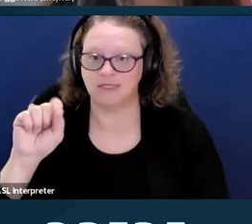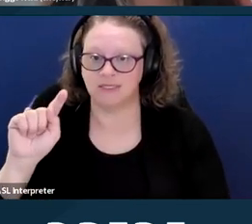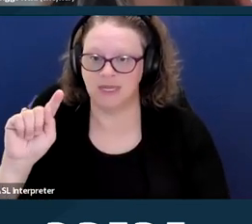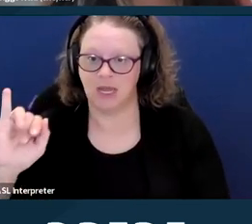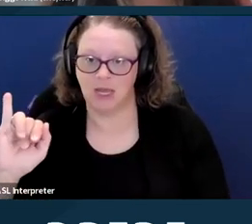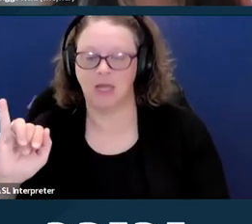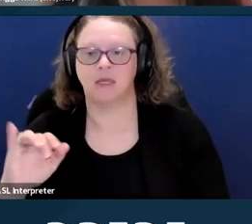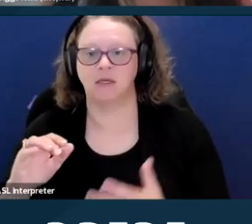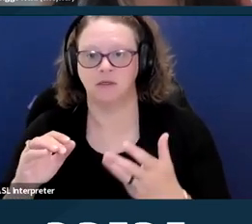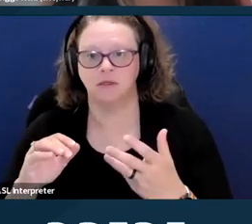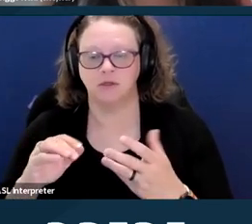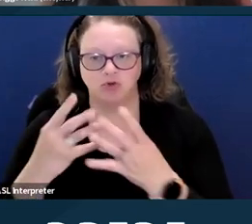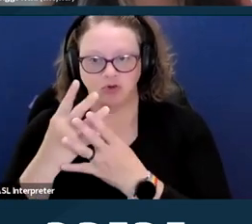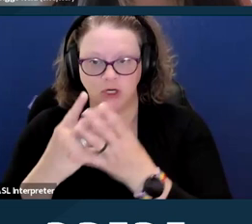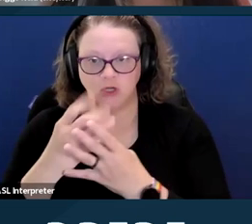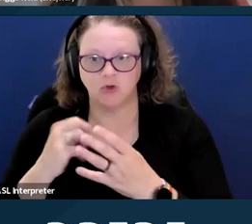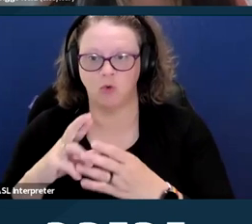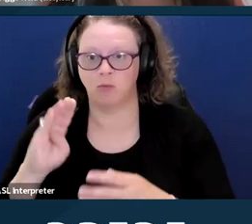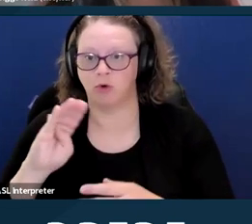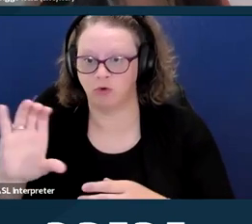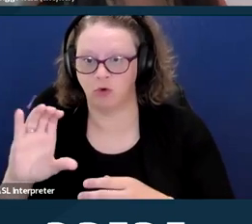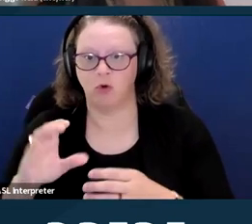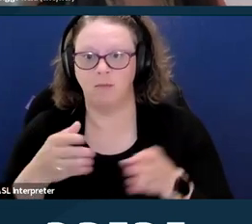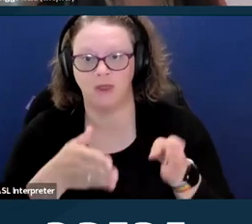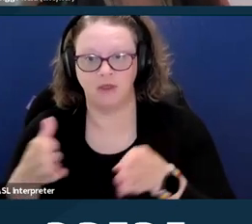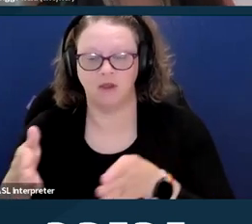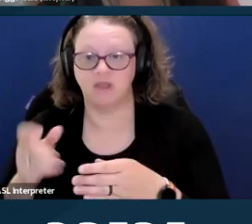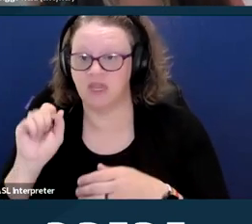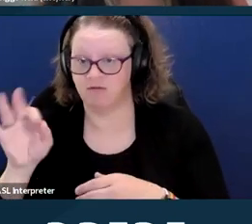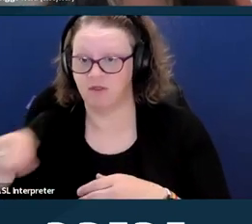if they normally would be providing those same services to a person without a disability